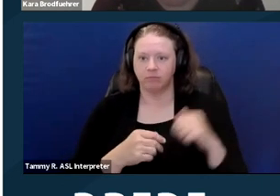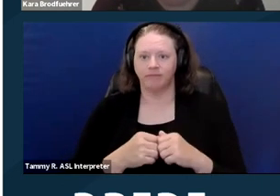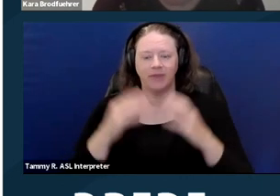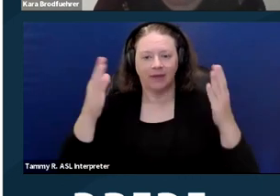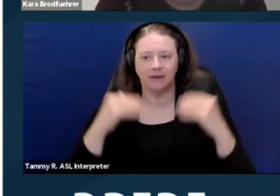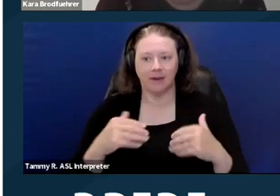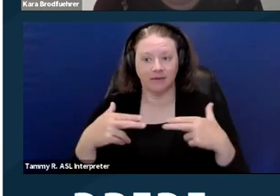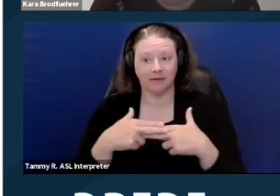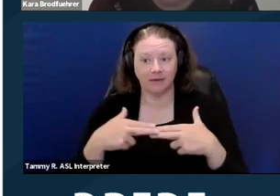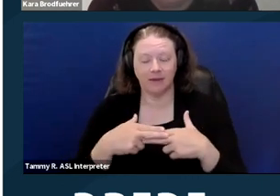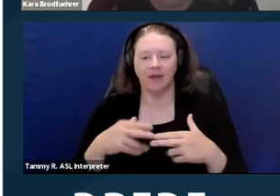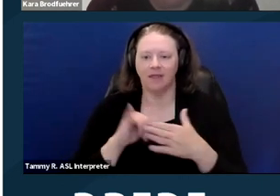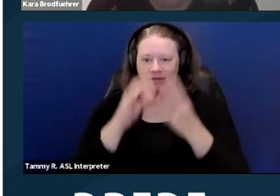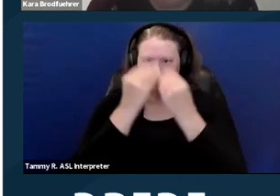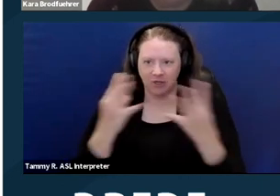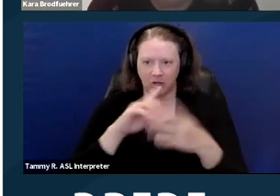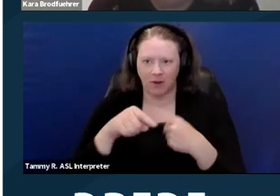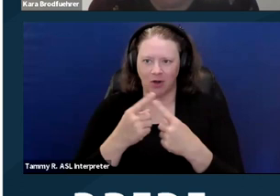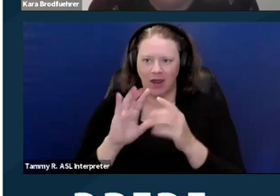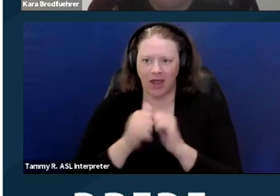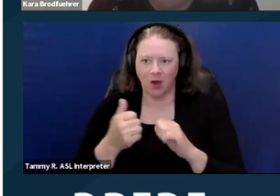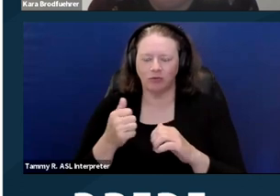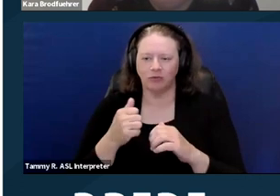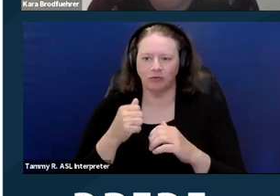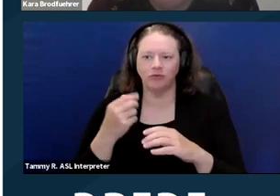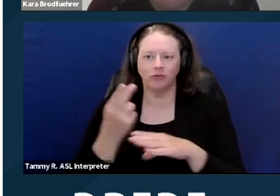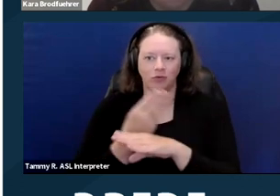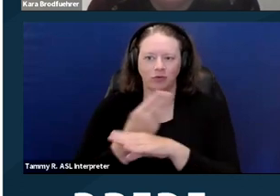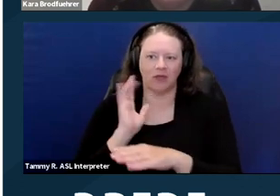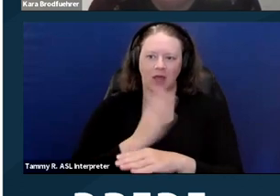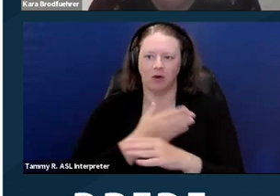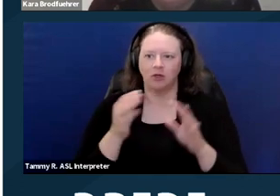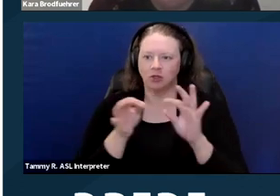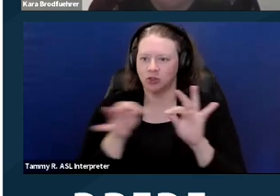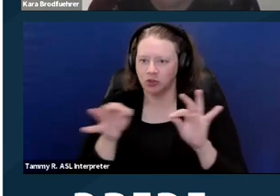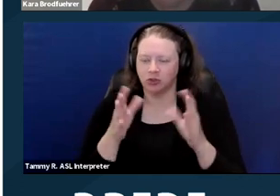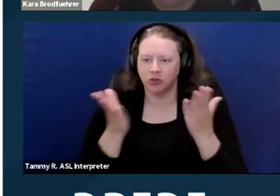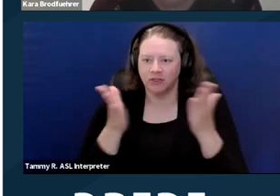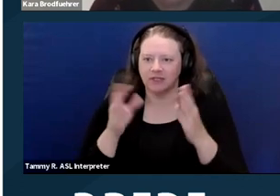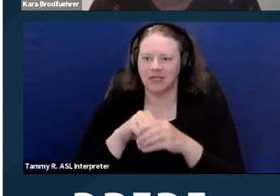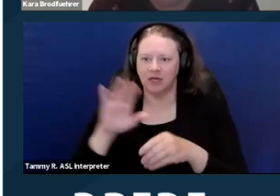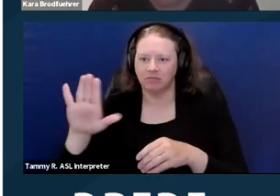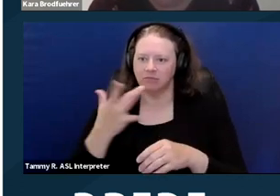this is just info on how to access our services in the languages other than English. So next slide.